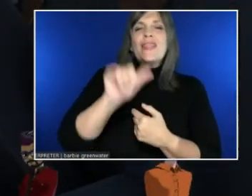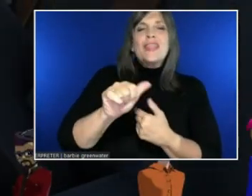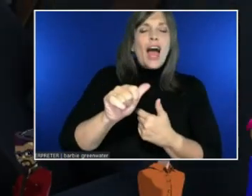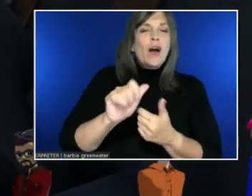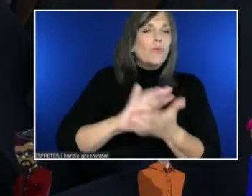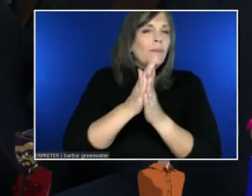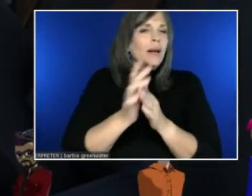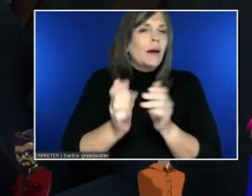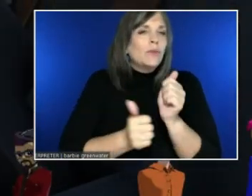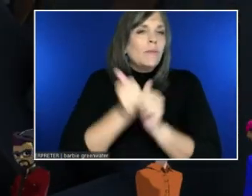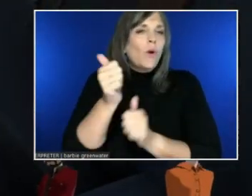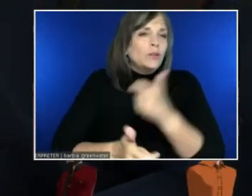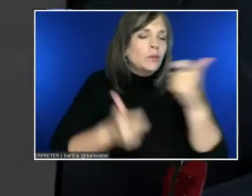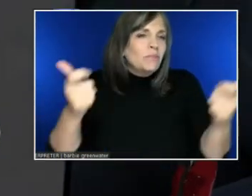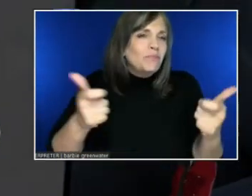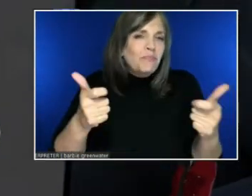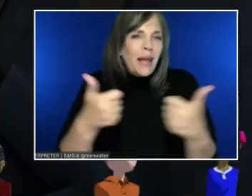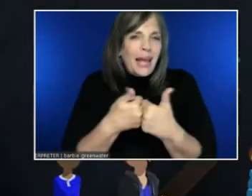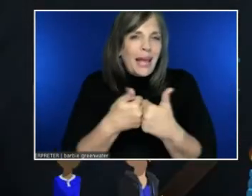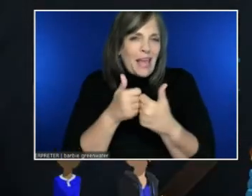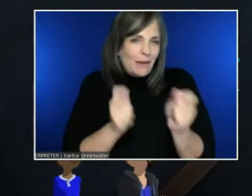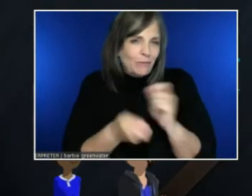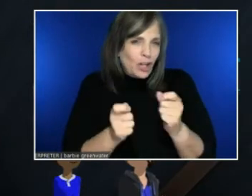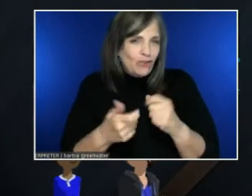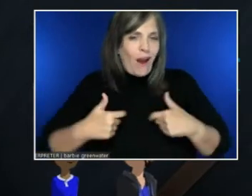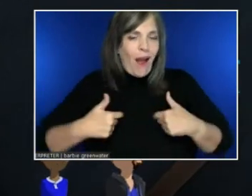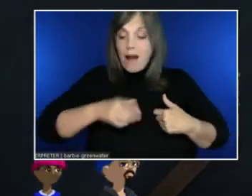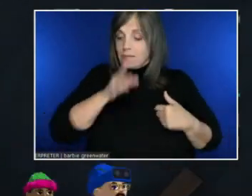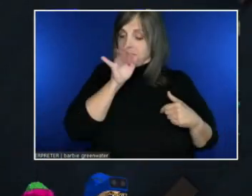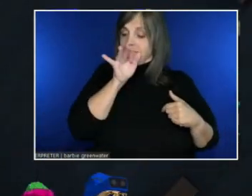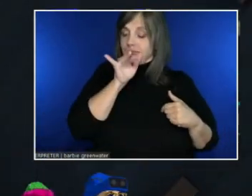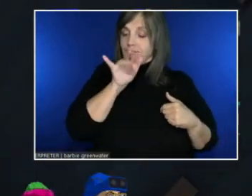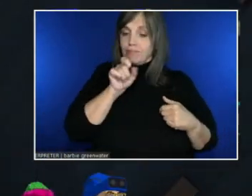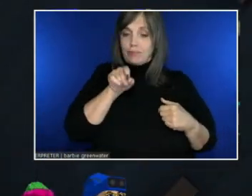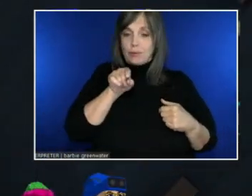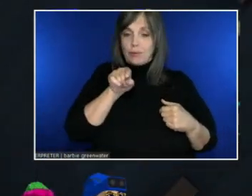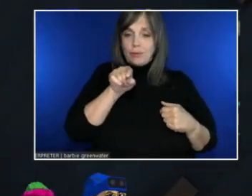Is that I can speak in my language and it's translated into theirs.